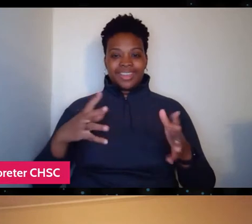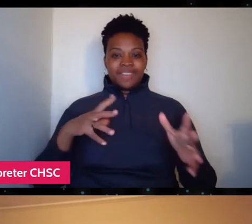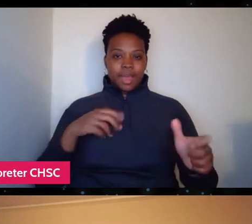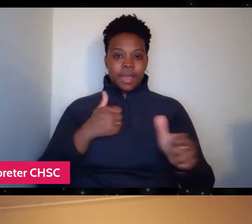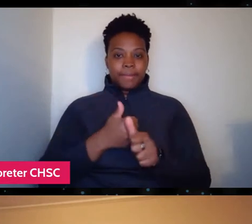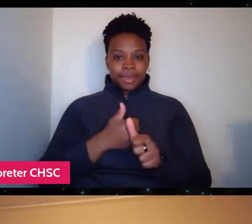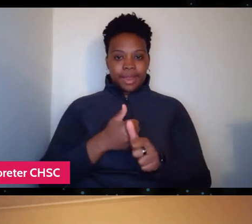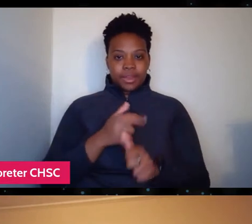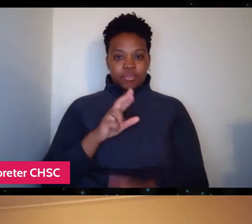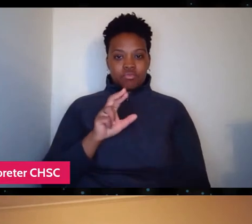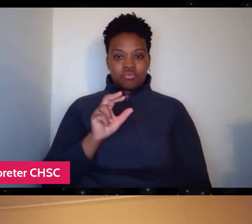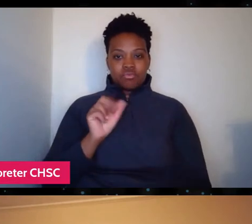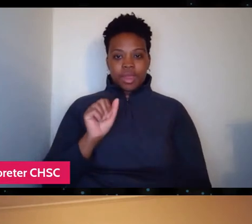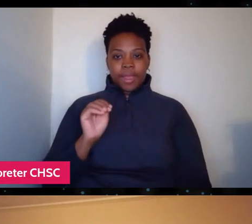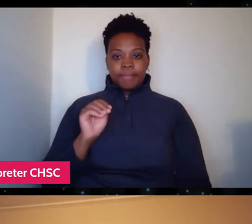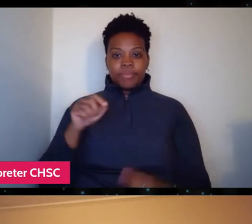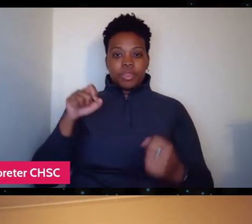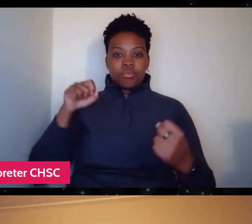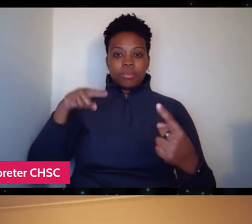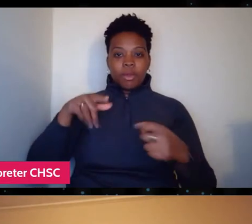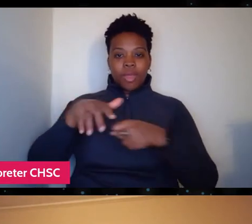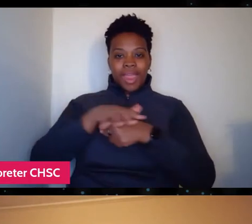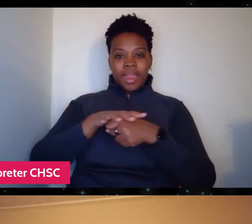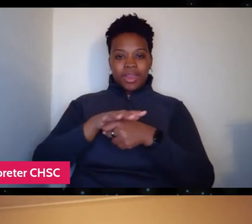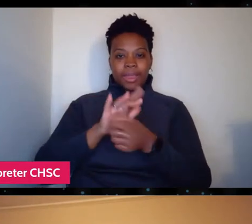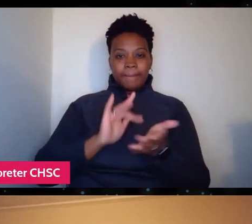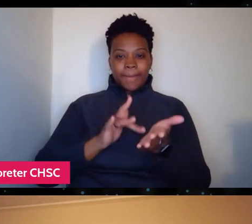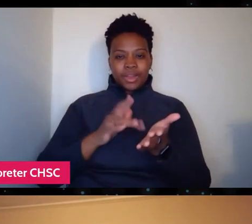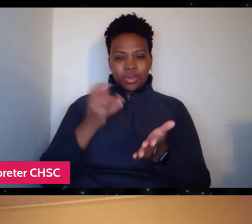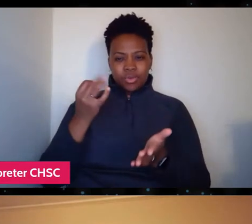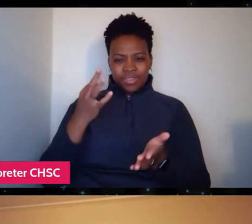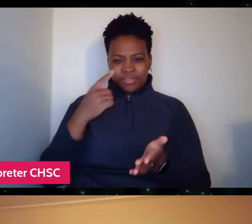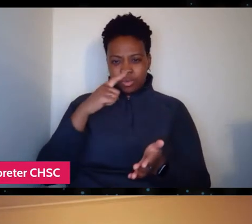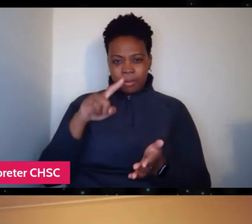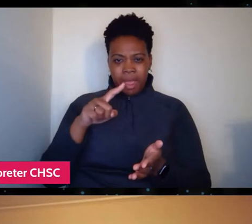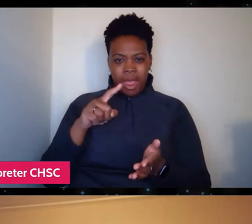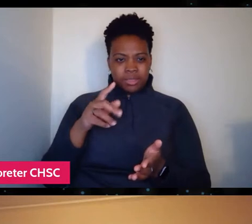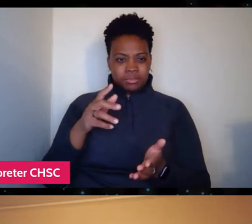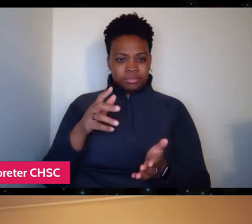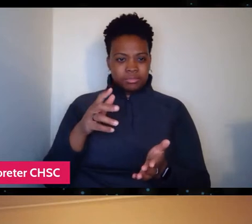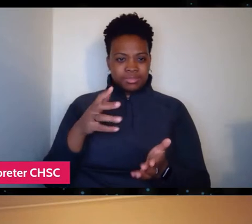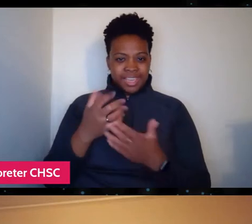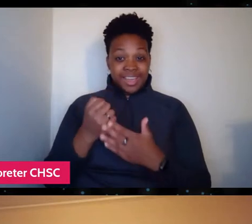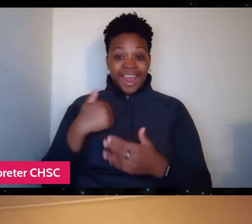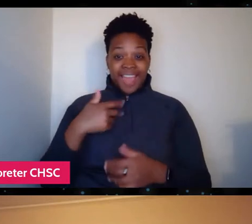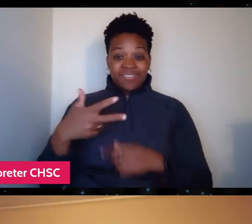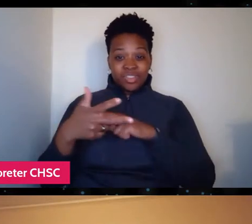on Remote Area Medical, if we can get one from you. I have like three questions tied to that.